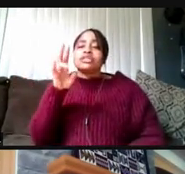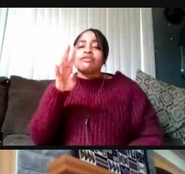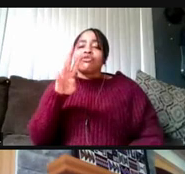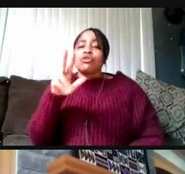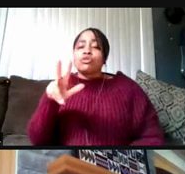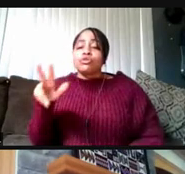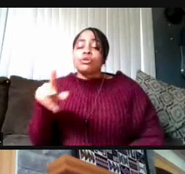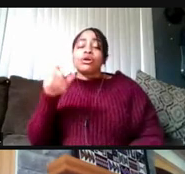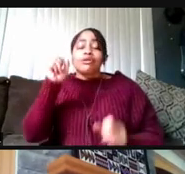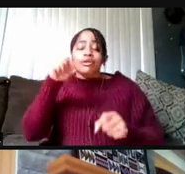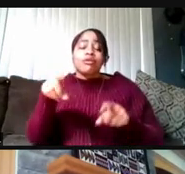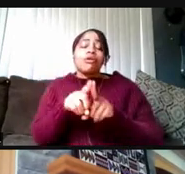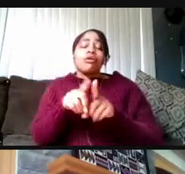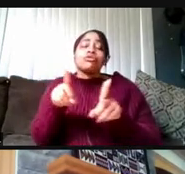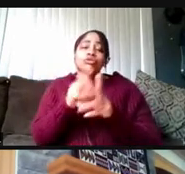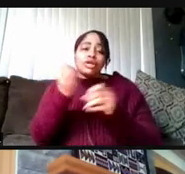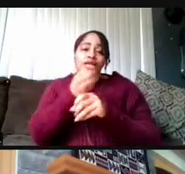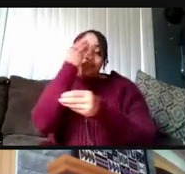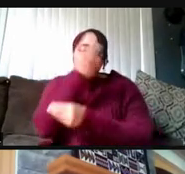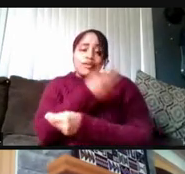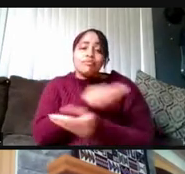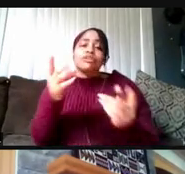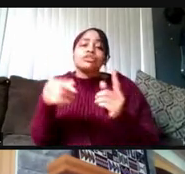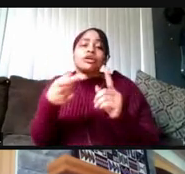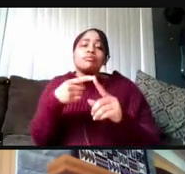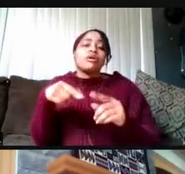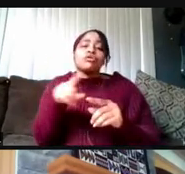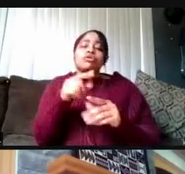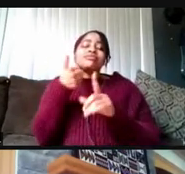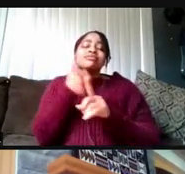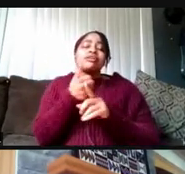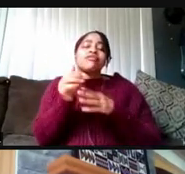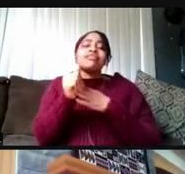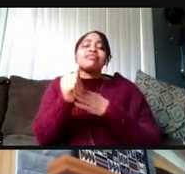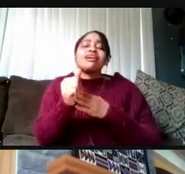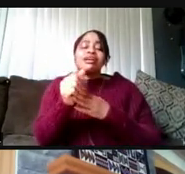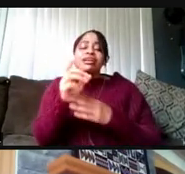about those self-guided digital and virtual tours as well.